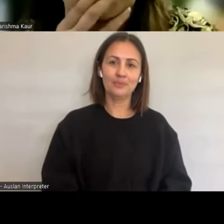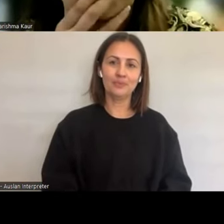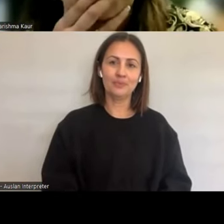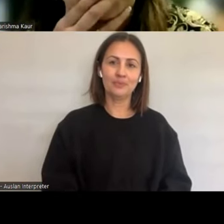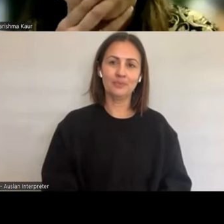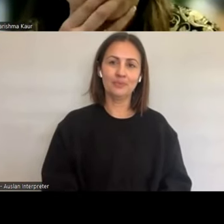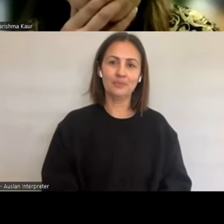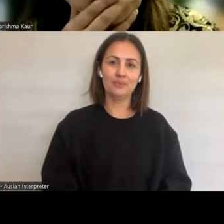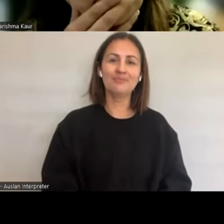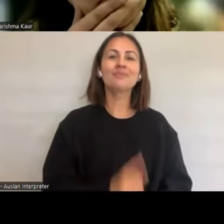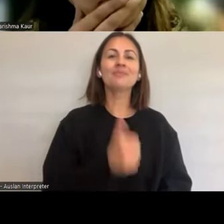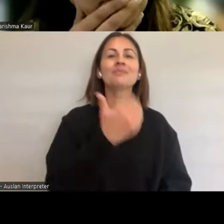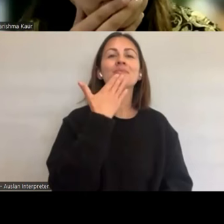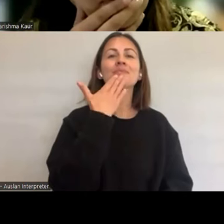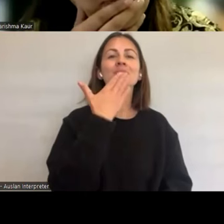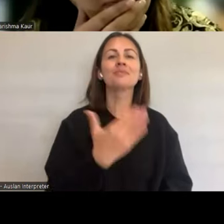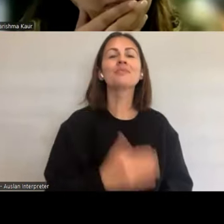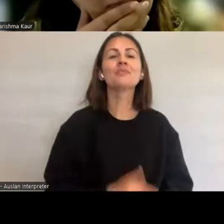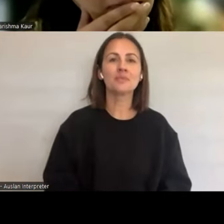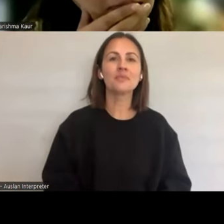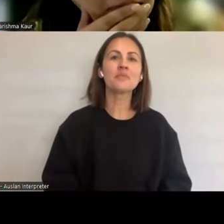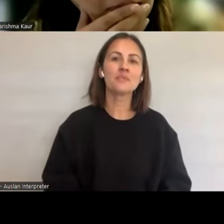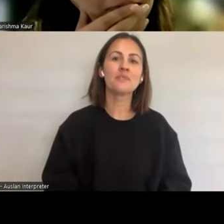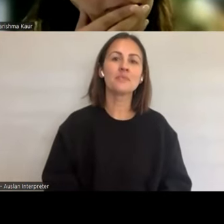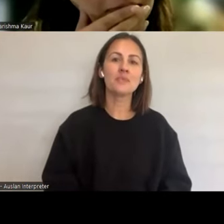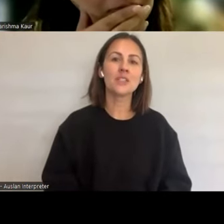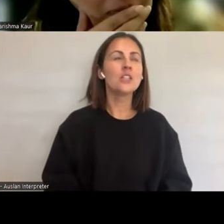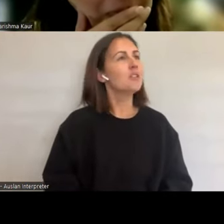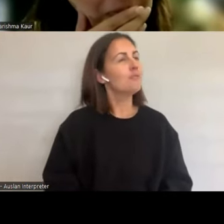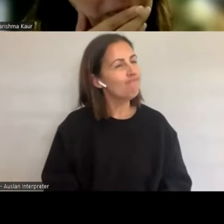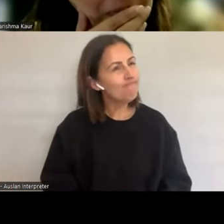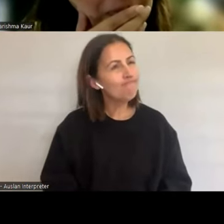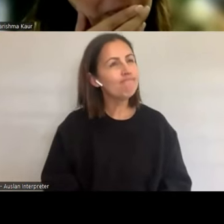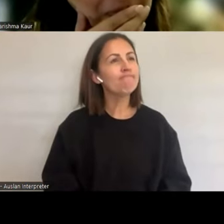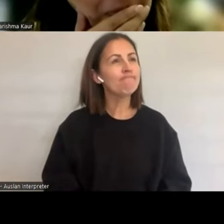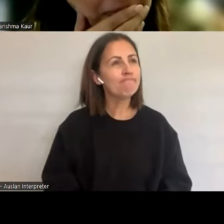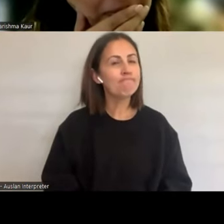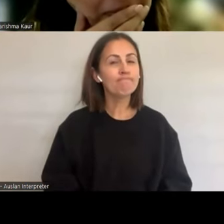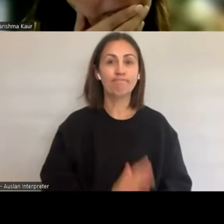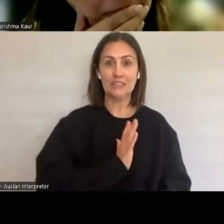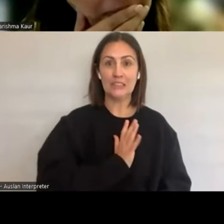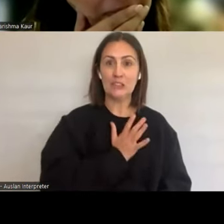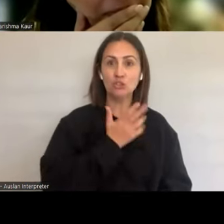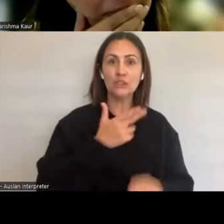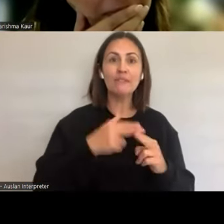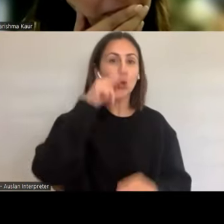Thank you. It's It's such an interesting space, particularly for young people and we've been,